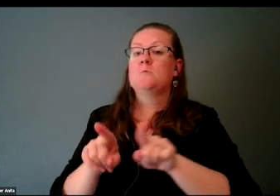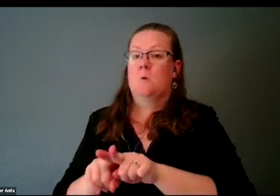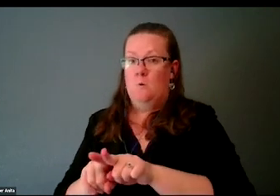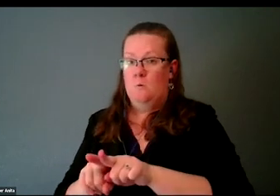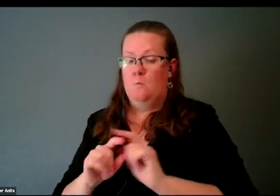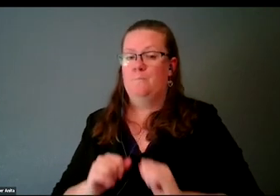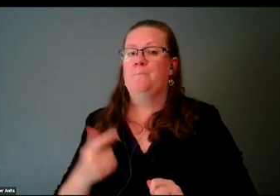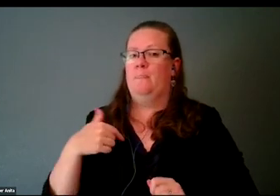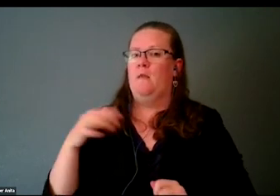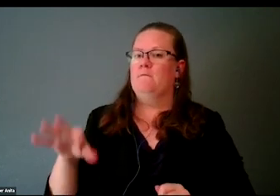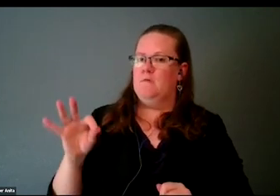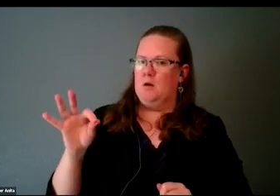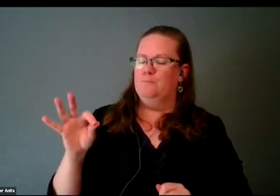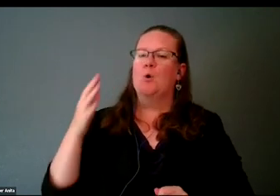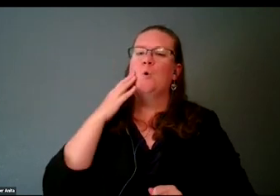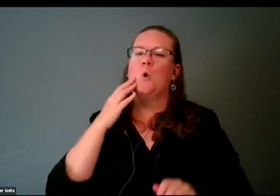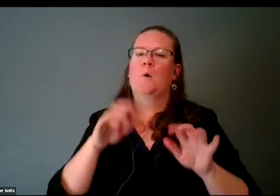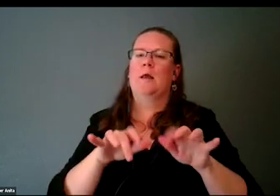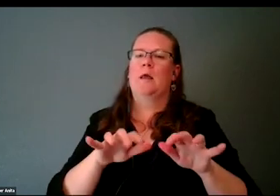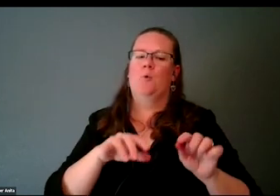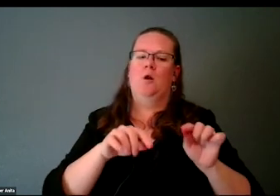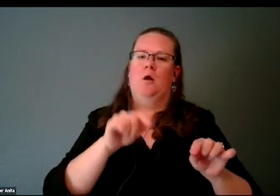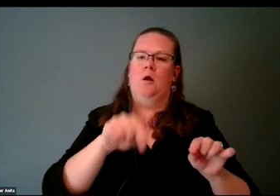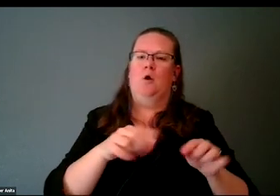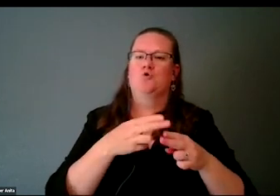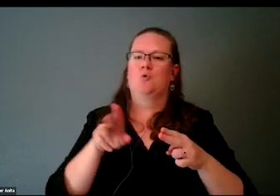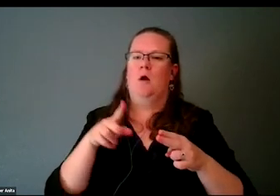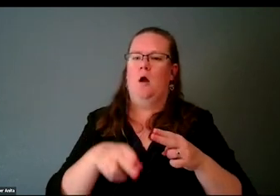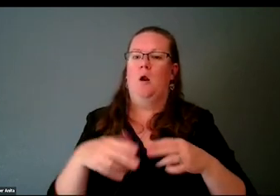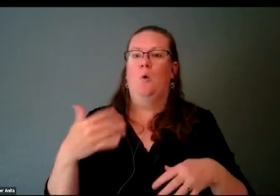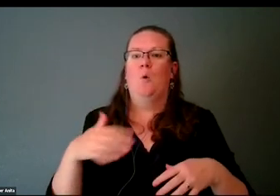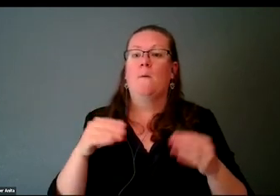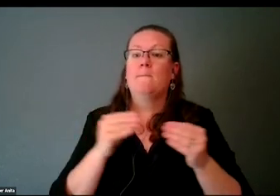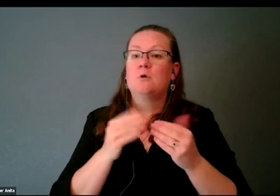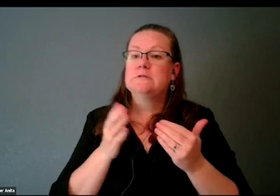when we discuss keyboard shortcuts, it is actually easier for blind and low vision professionals to be able